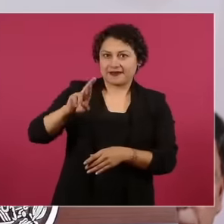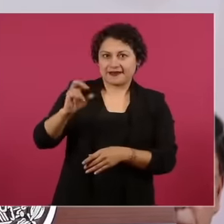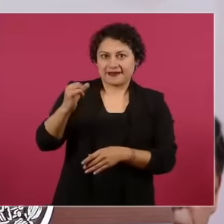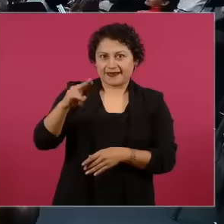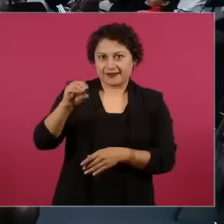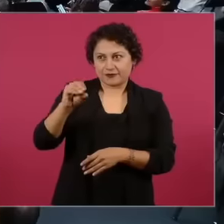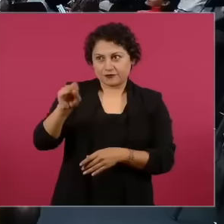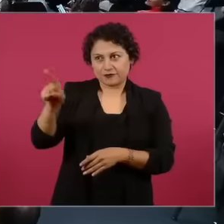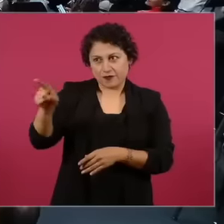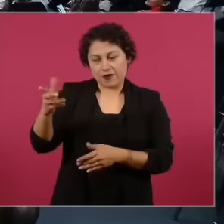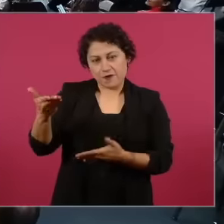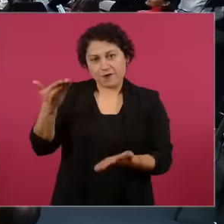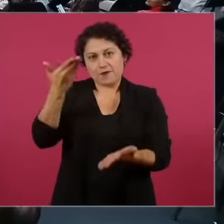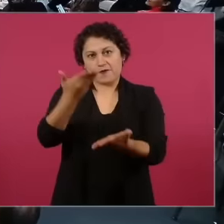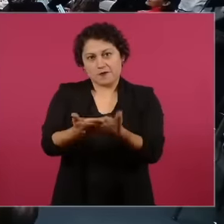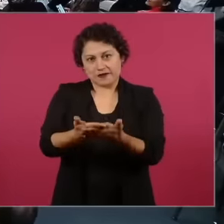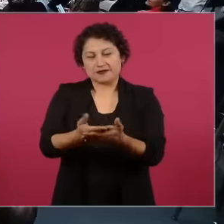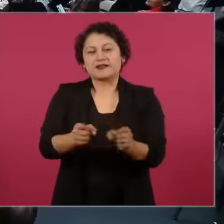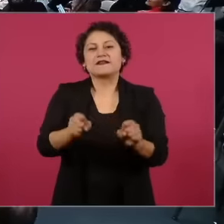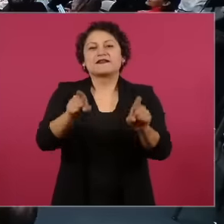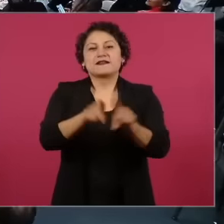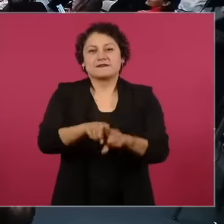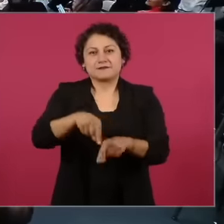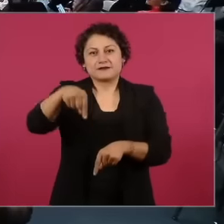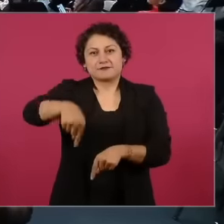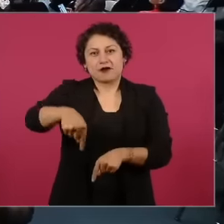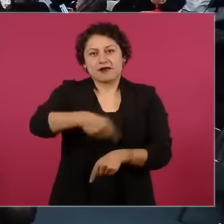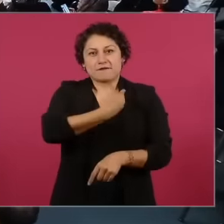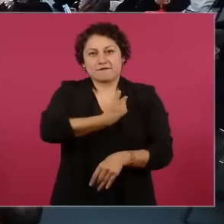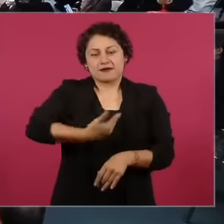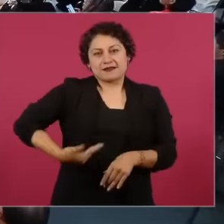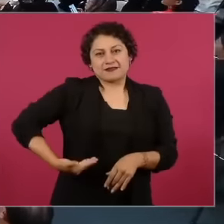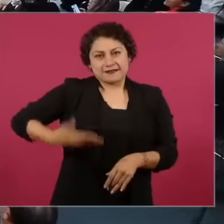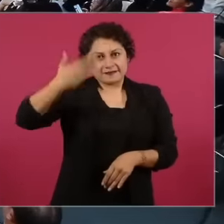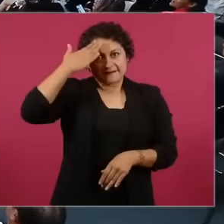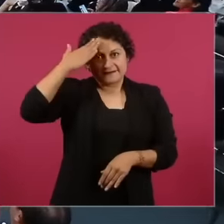and privileged by the presidency of the republic who heads the President Andrés Manuel López